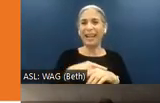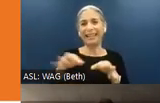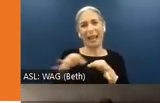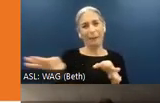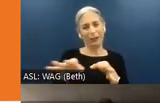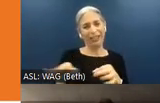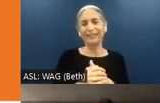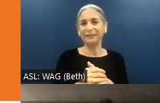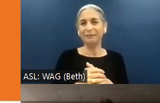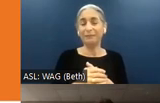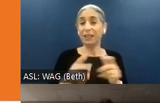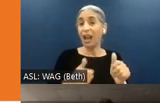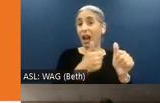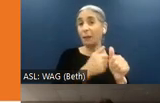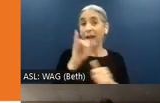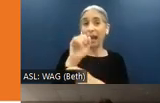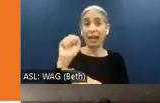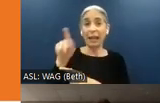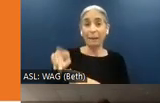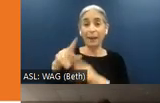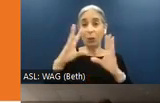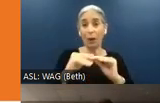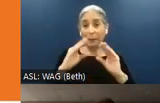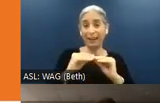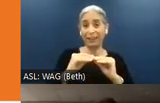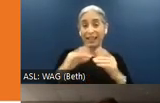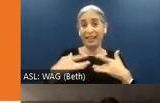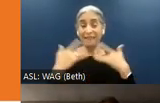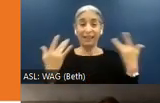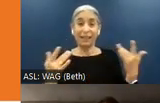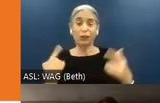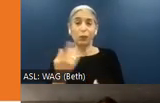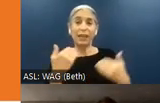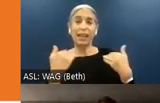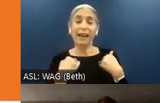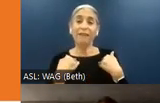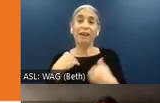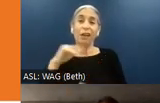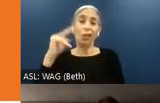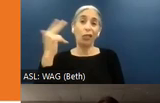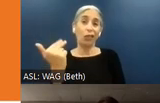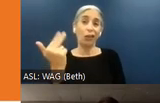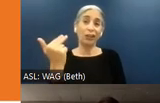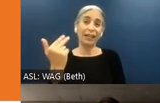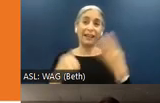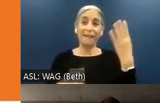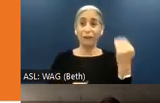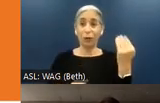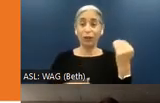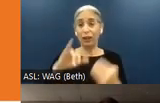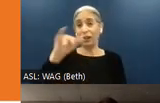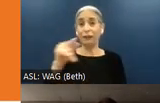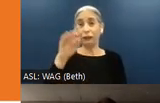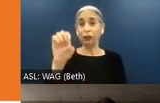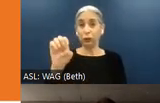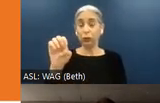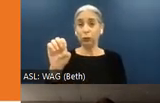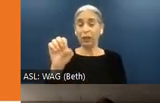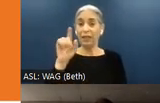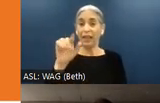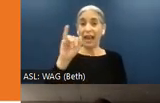For upcoming IAAP webinars and events, we have on the 13th and 14th of June the IAAP